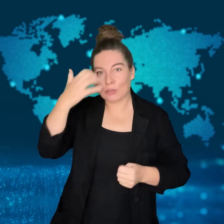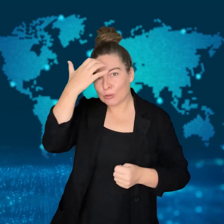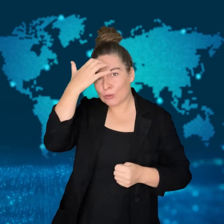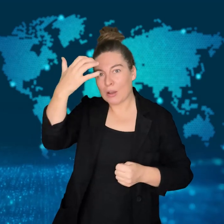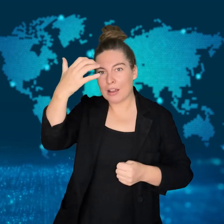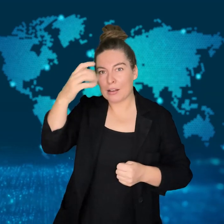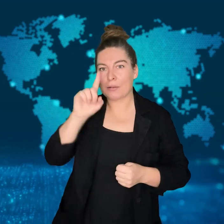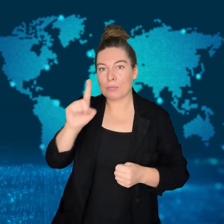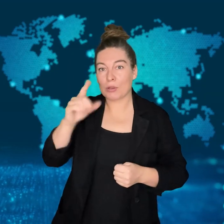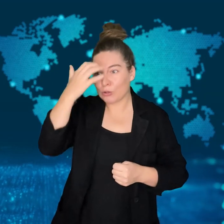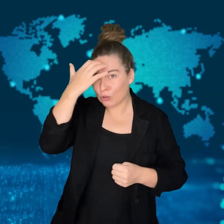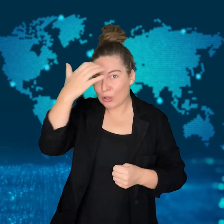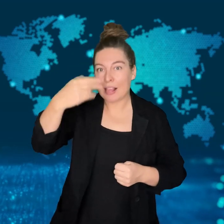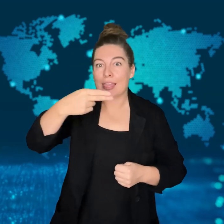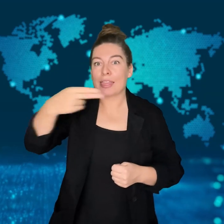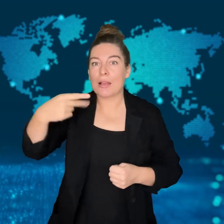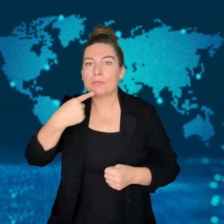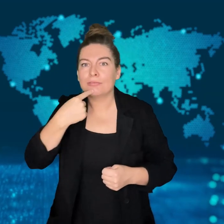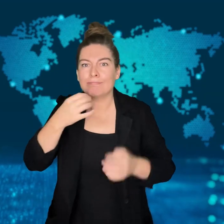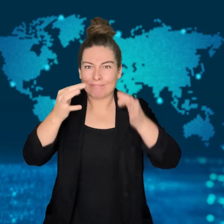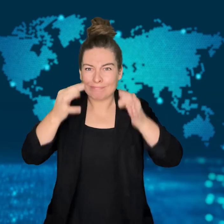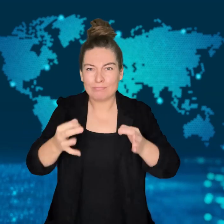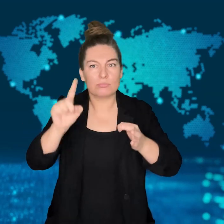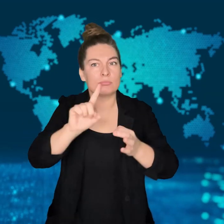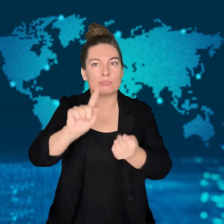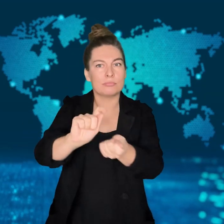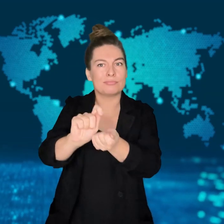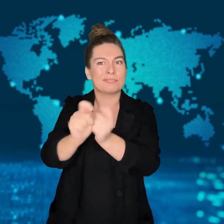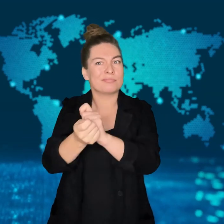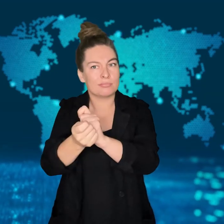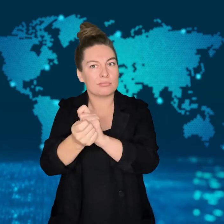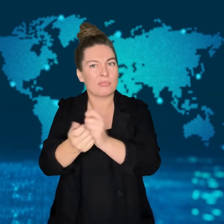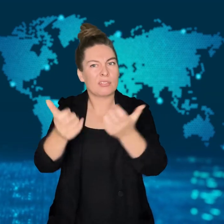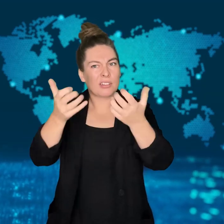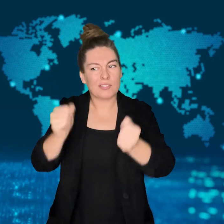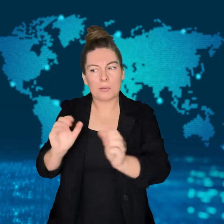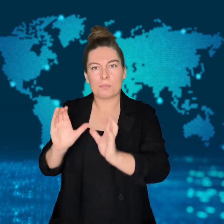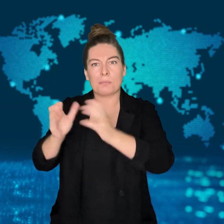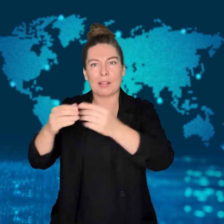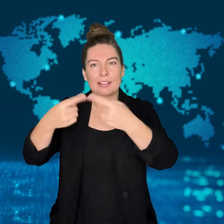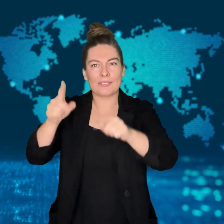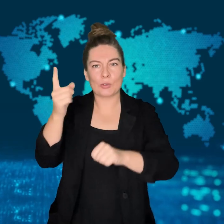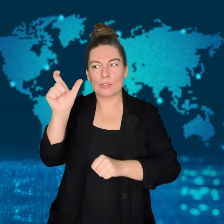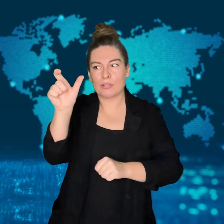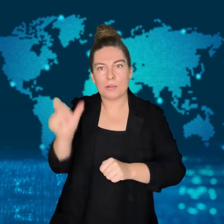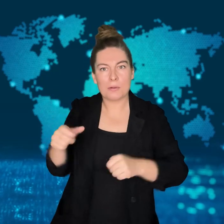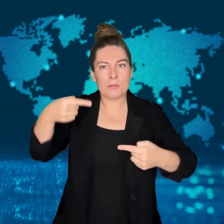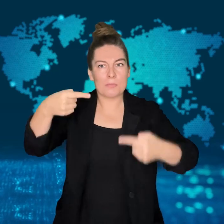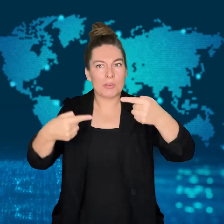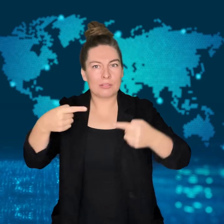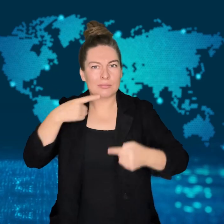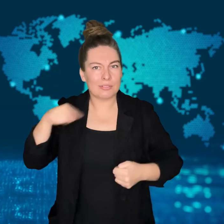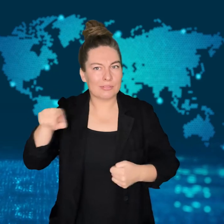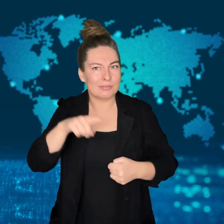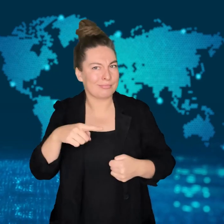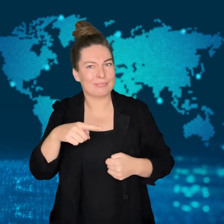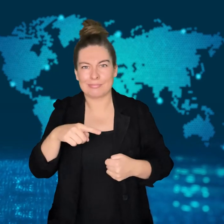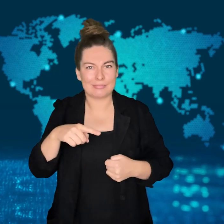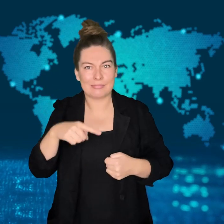A co-leader of the party claimed the name that was used